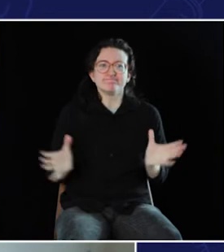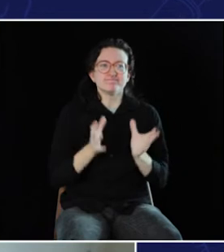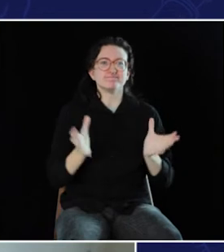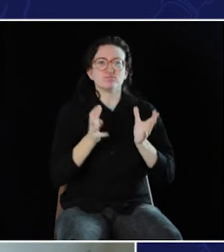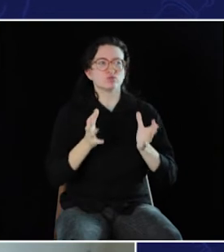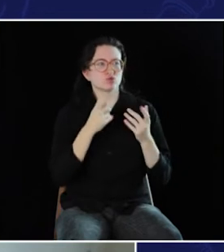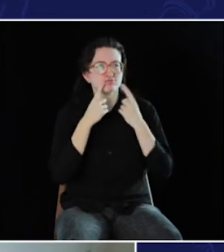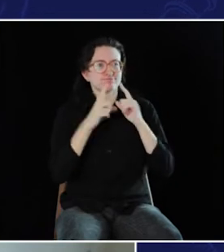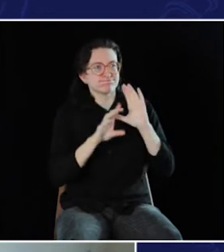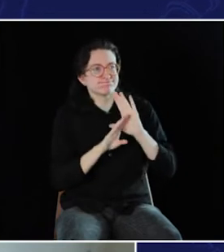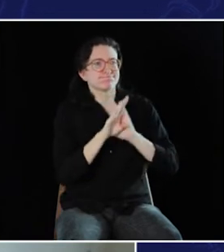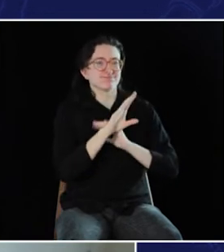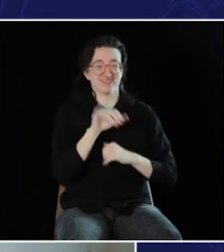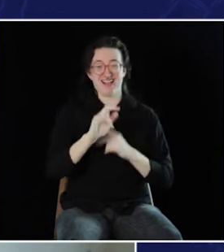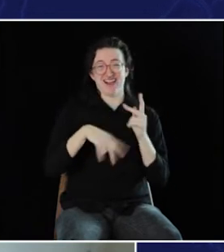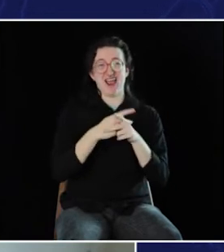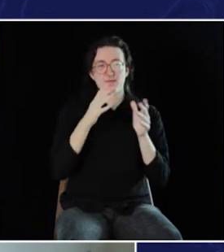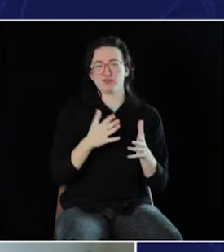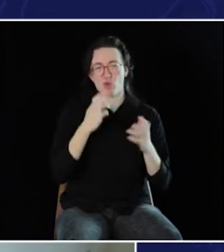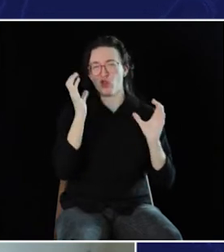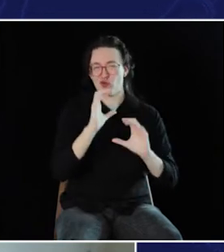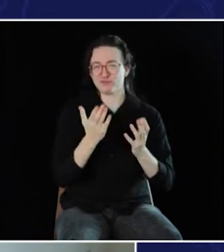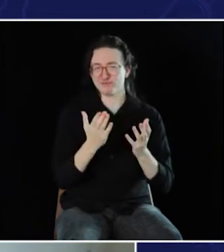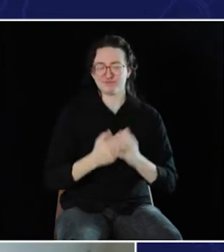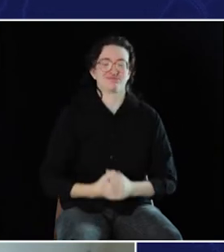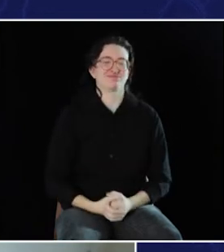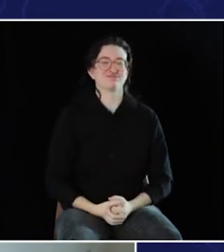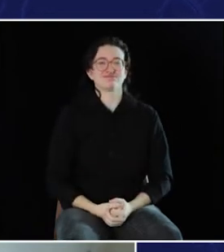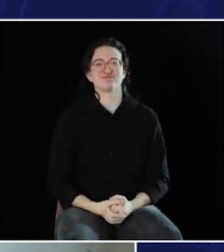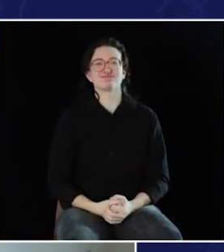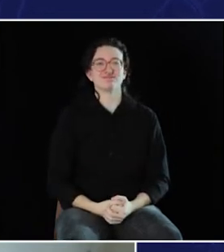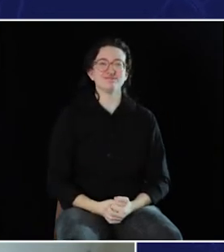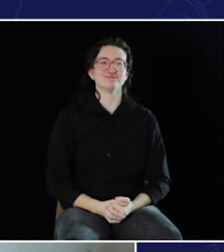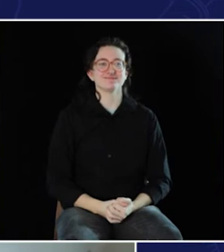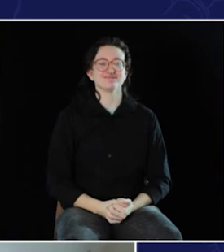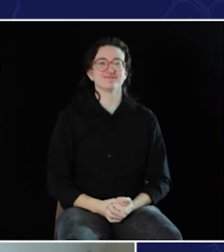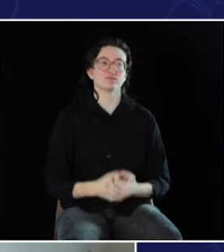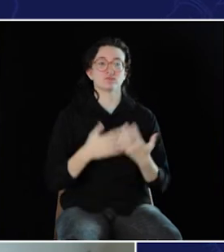the fold, and those are really the people that you want to look for. And...